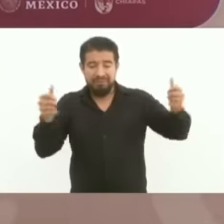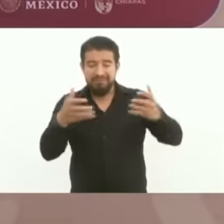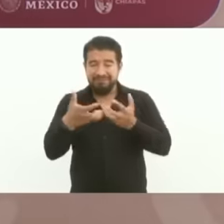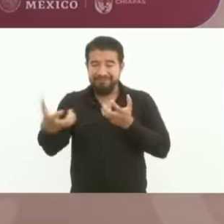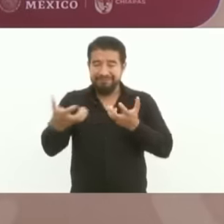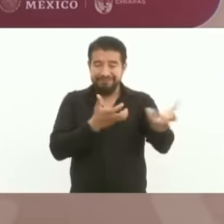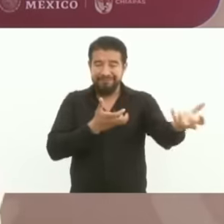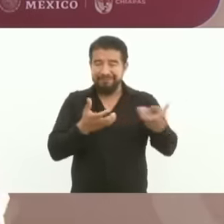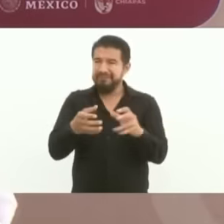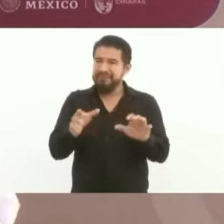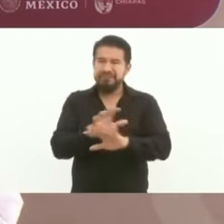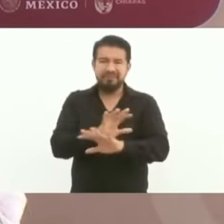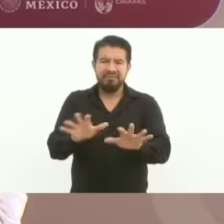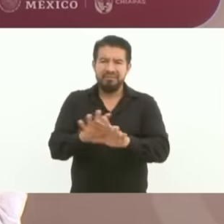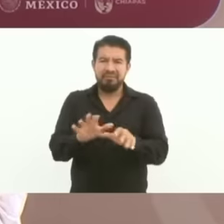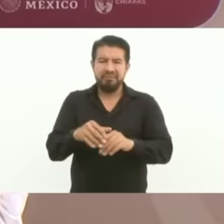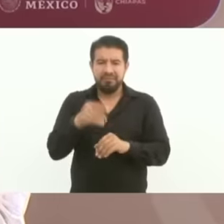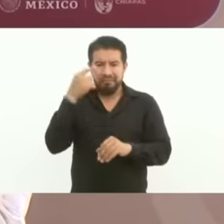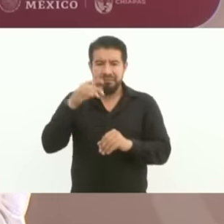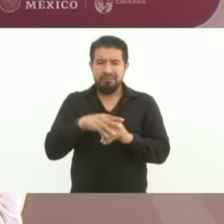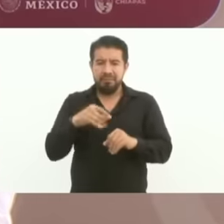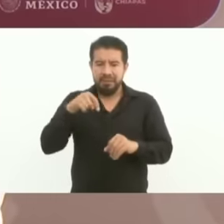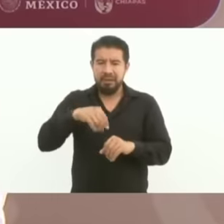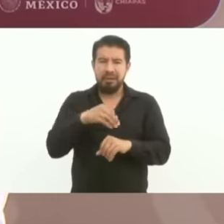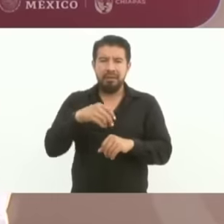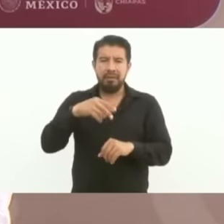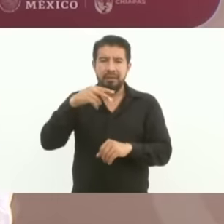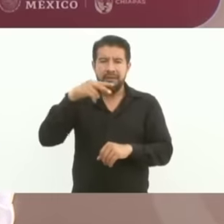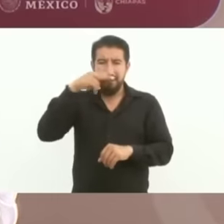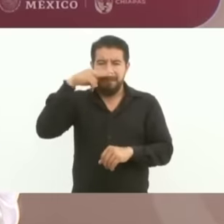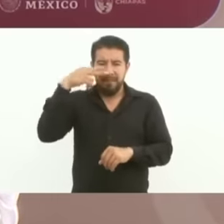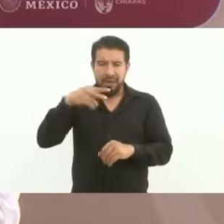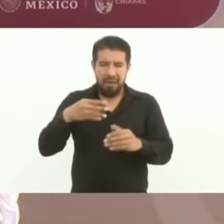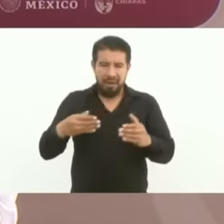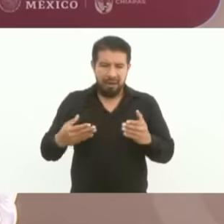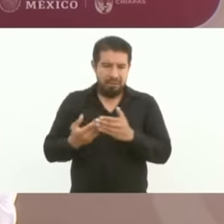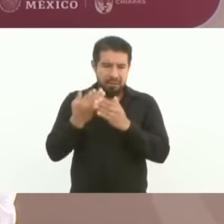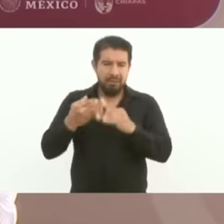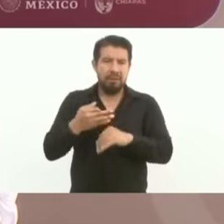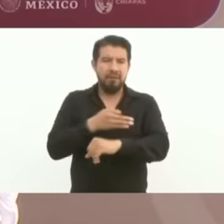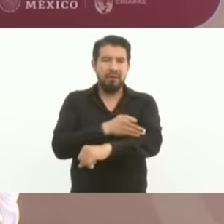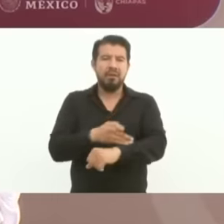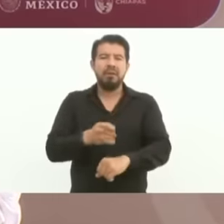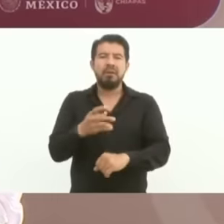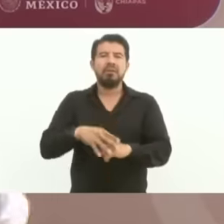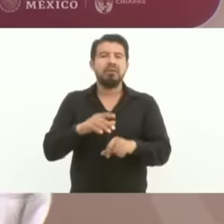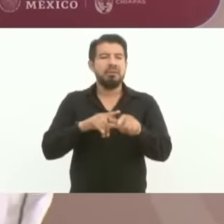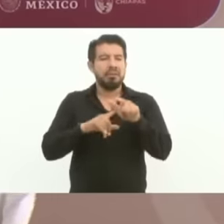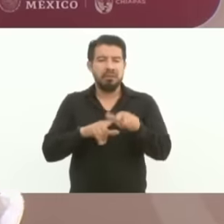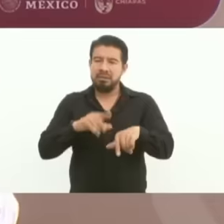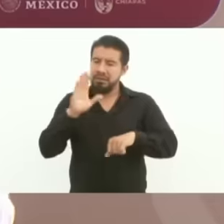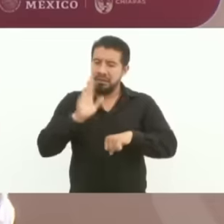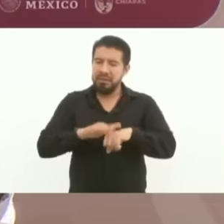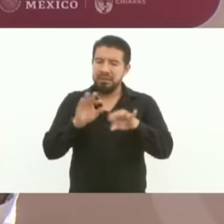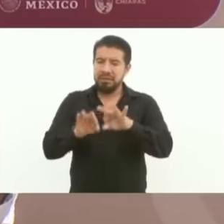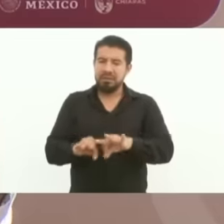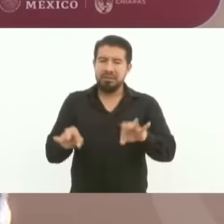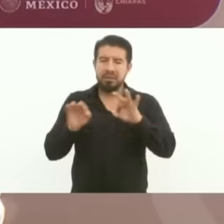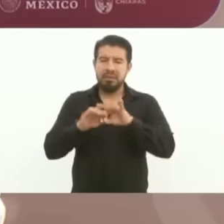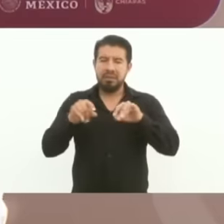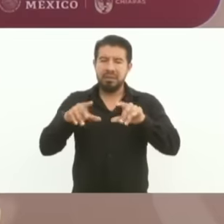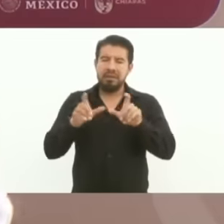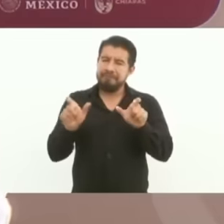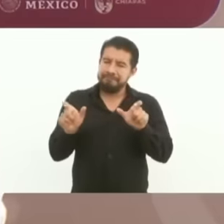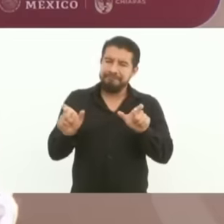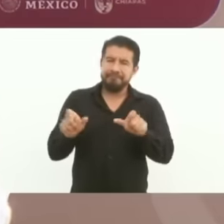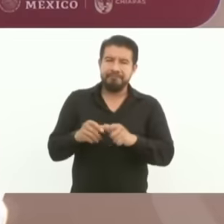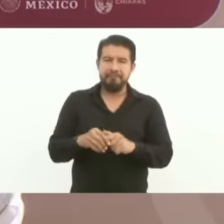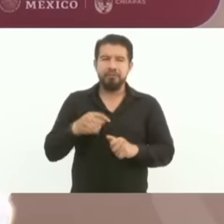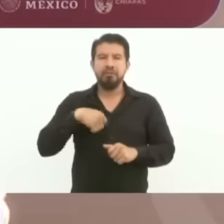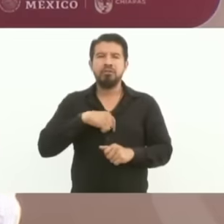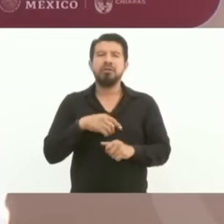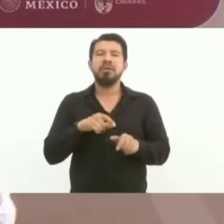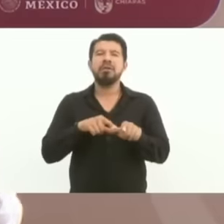is the main institution of social security the family and we have to keep families